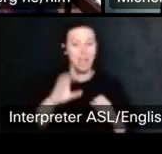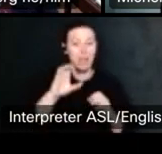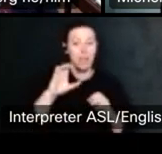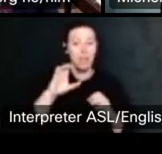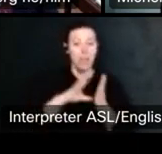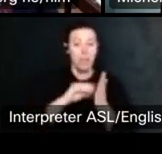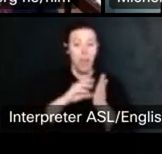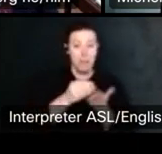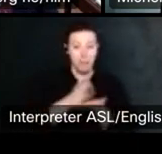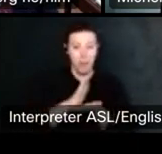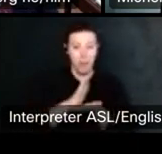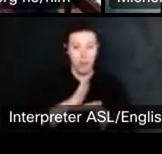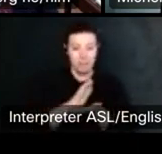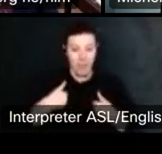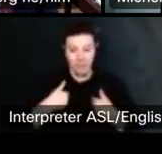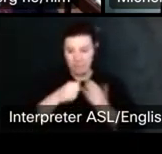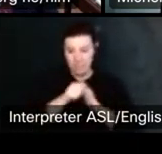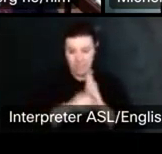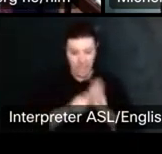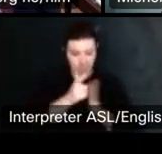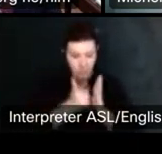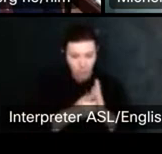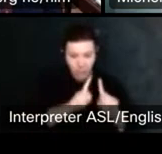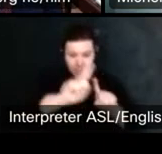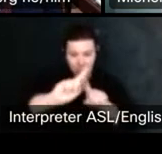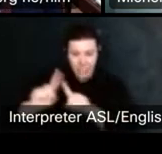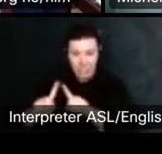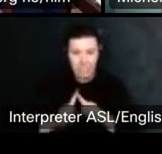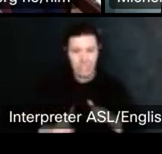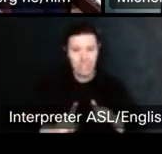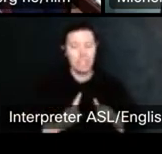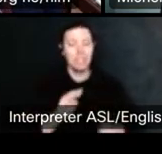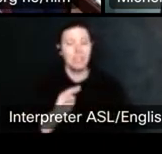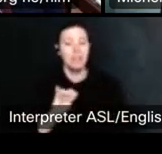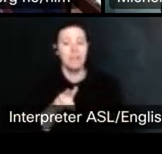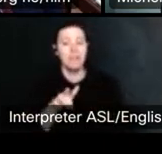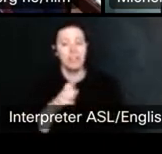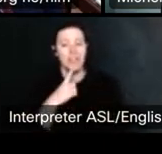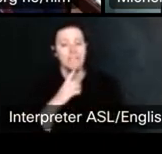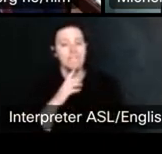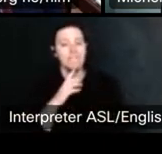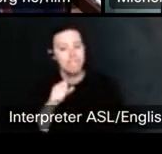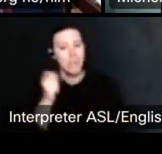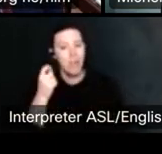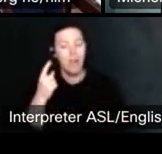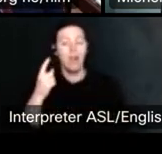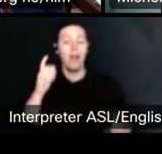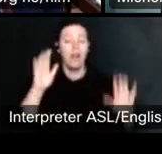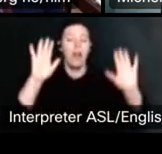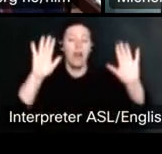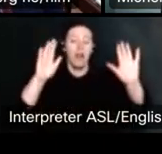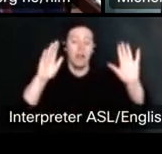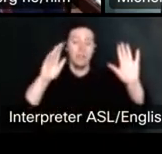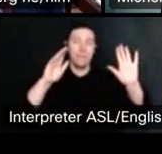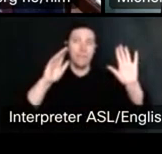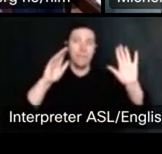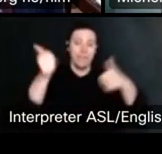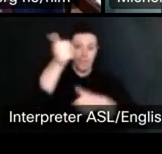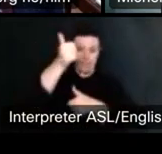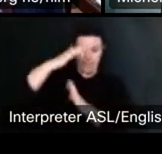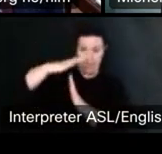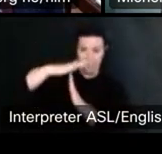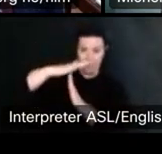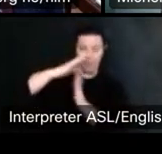It's kinda like what Adam that and I had said copyright laws, a federal law so it extends across all of the United States. So it doesn't defer state to state.